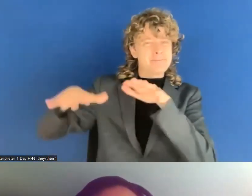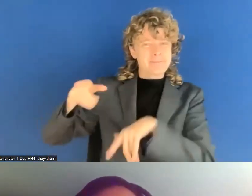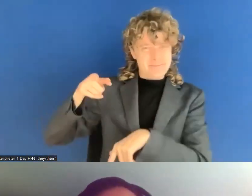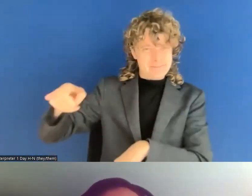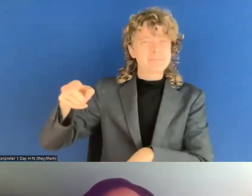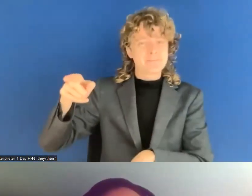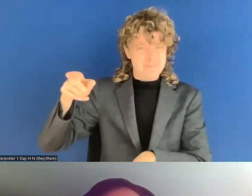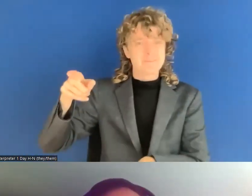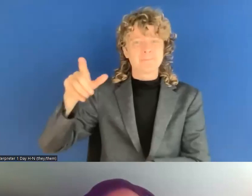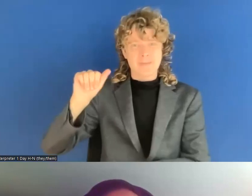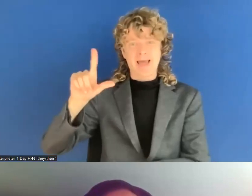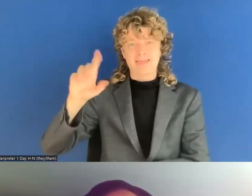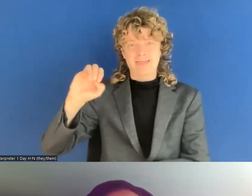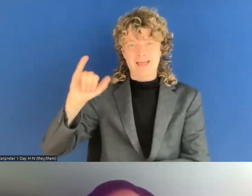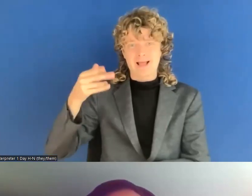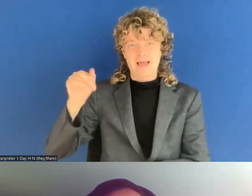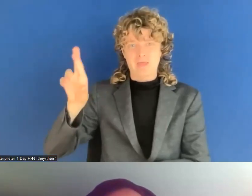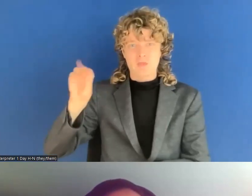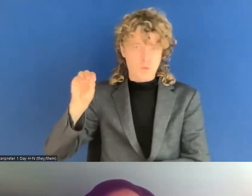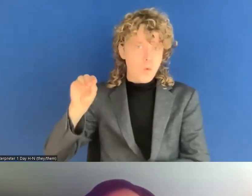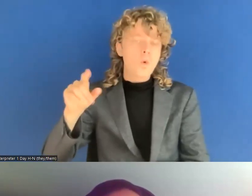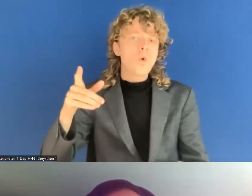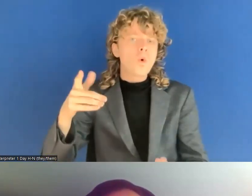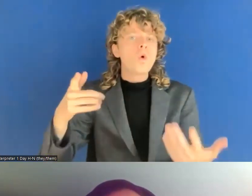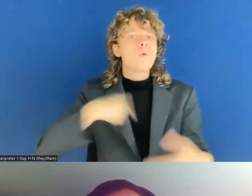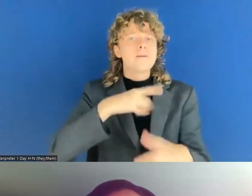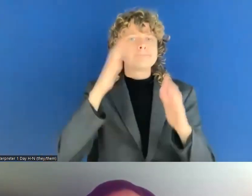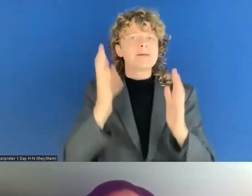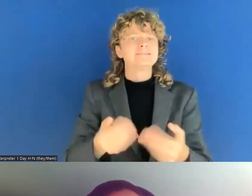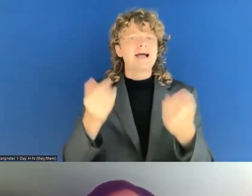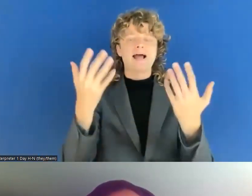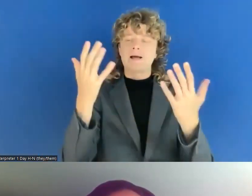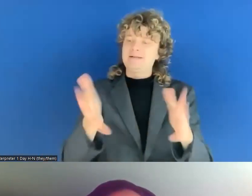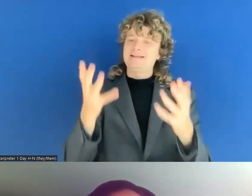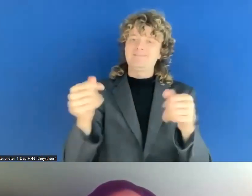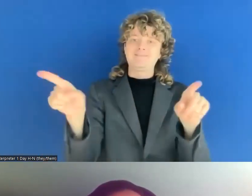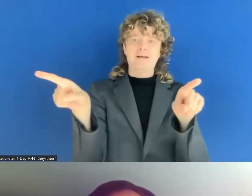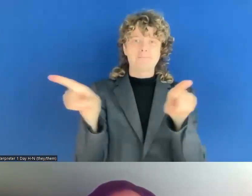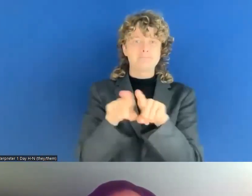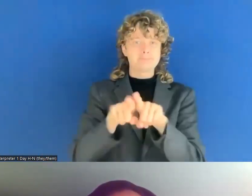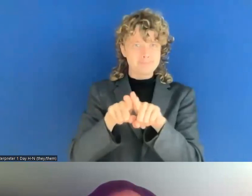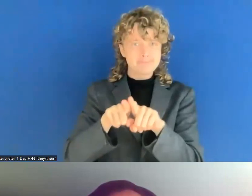Both when we do our work, in the accessibility authority or the government, also within the bodies